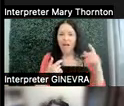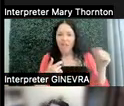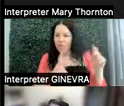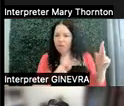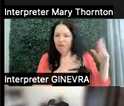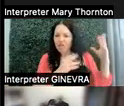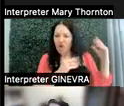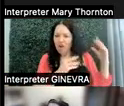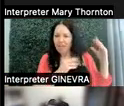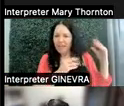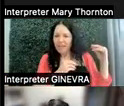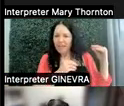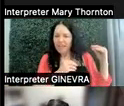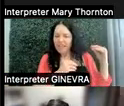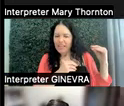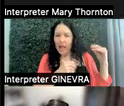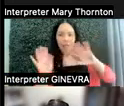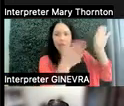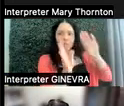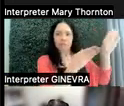forget it. I need to know what they're talking about. I need to listen.